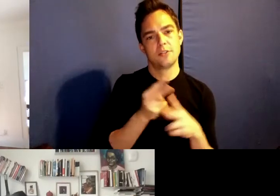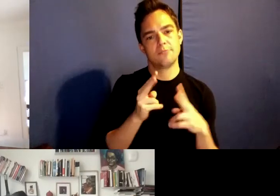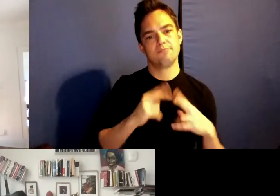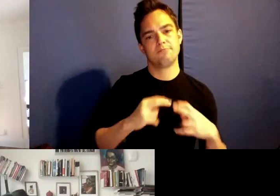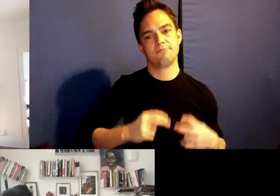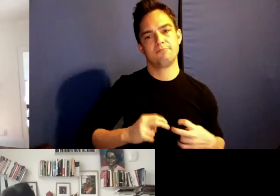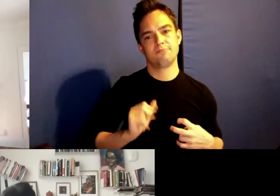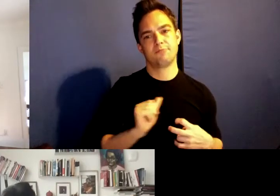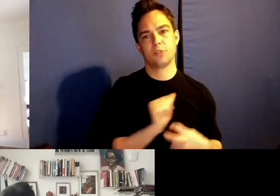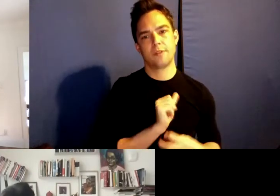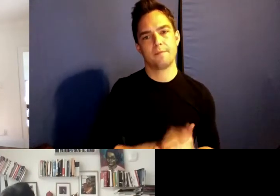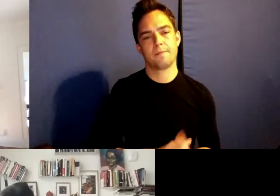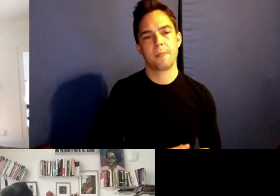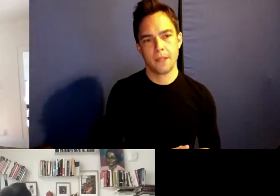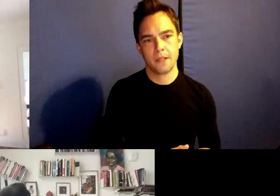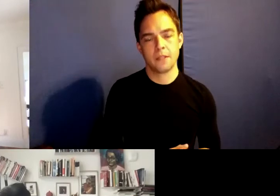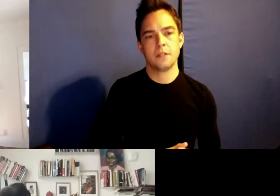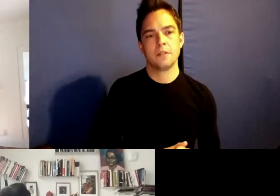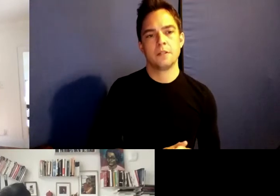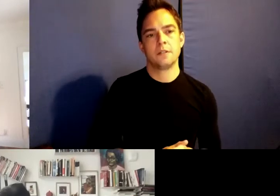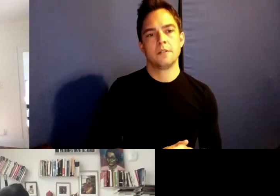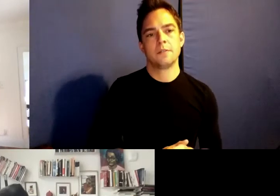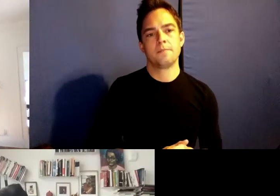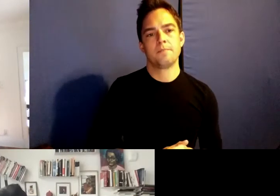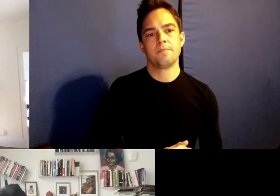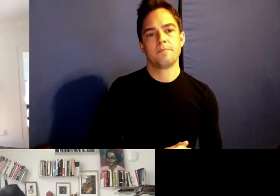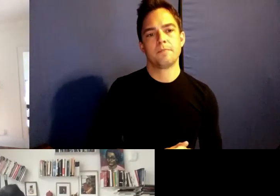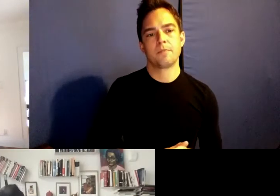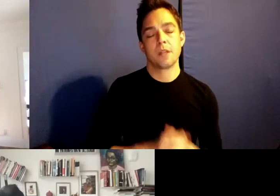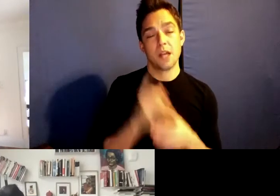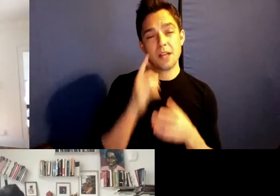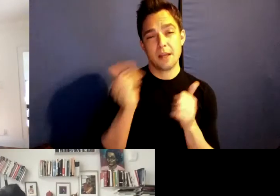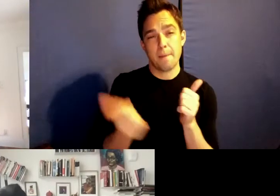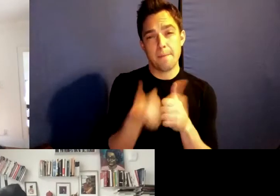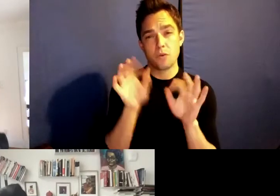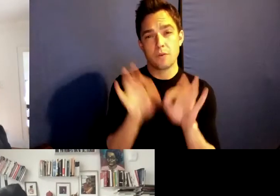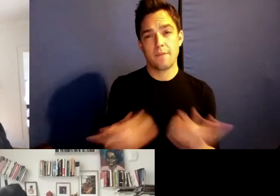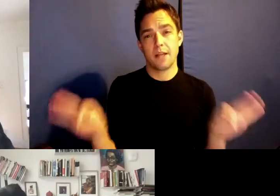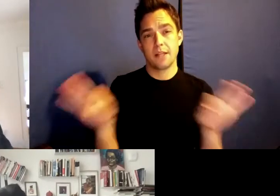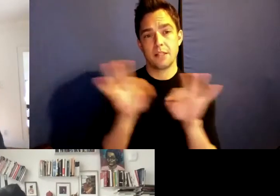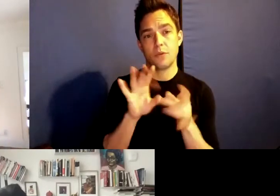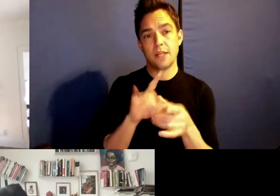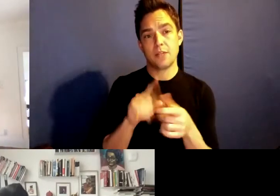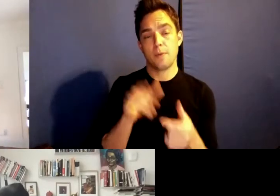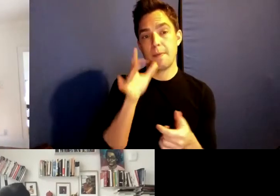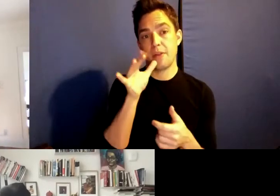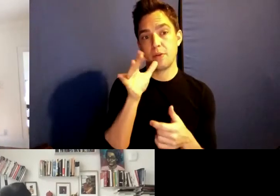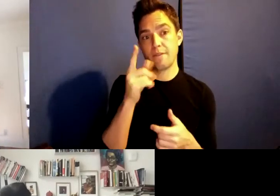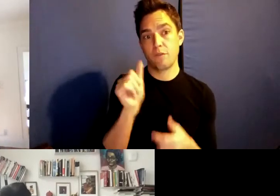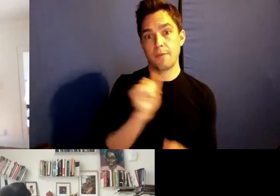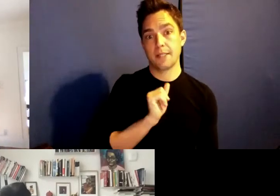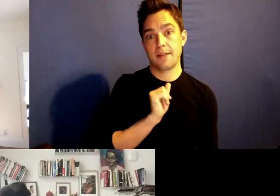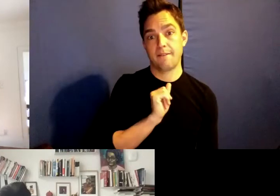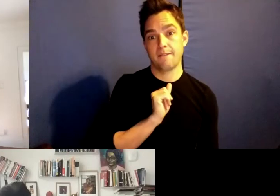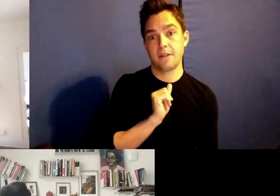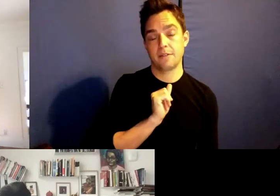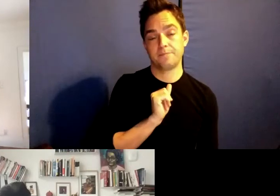And then to say I think most vitally in terms of mothering for me, this book is like maybe